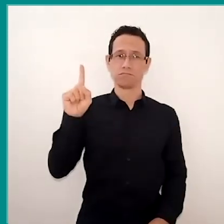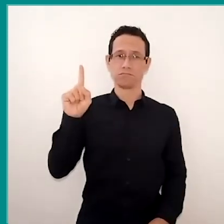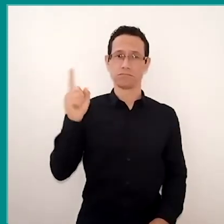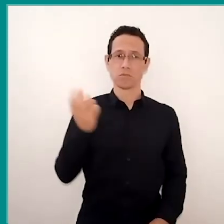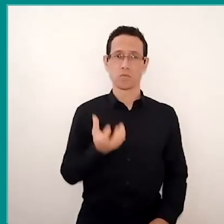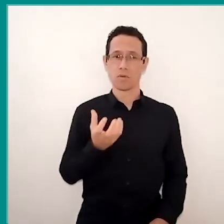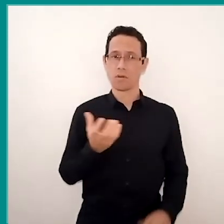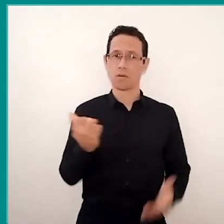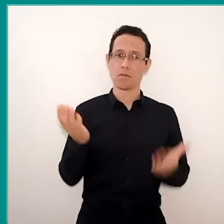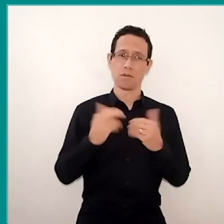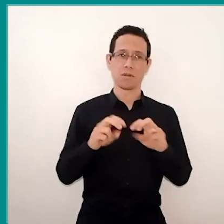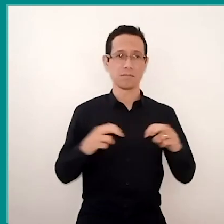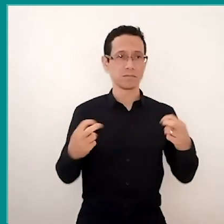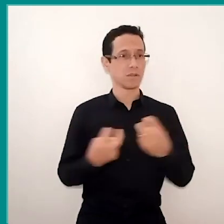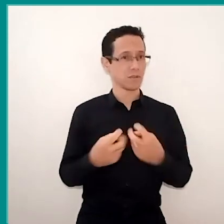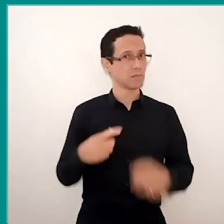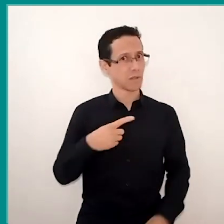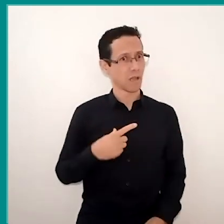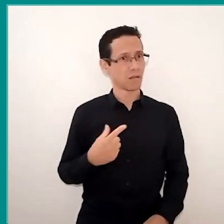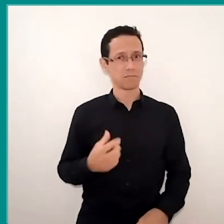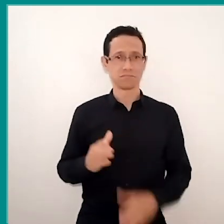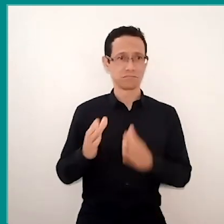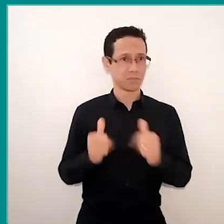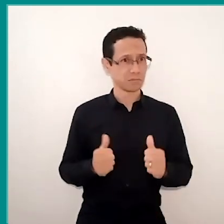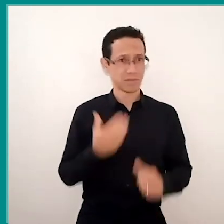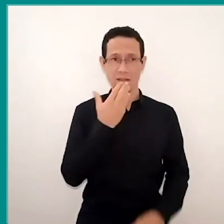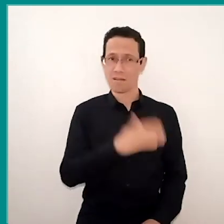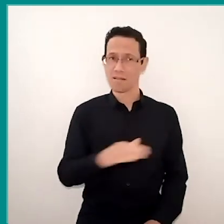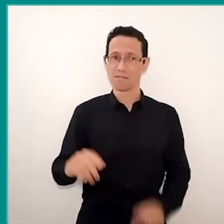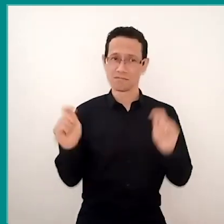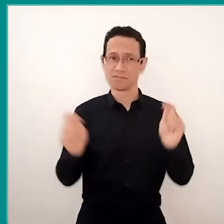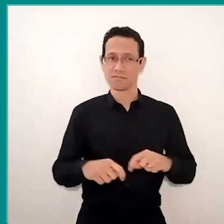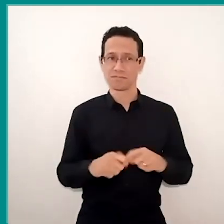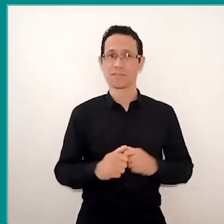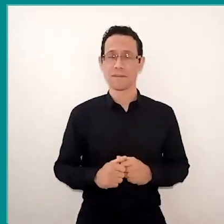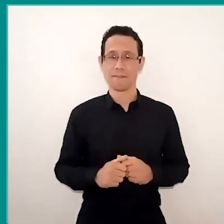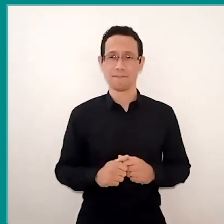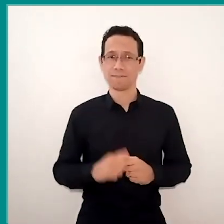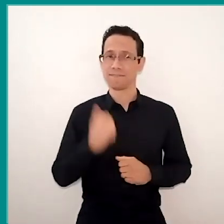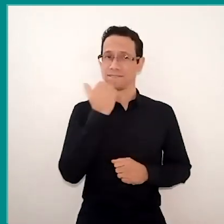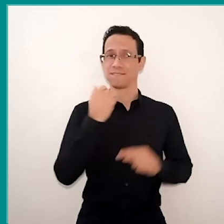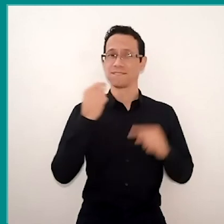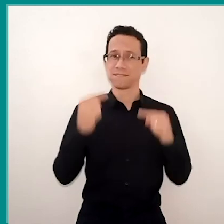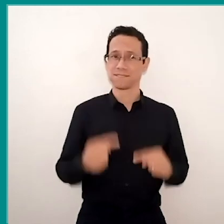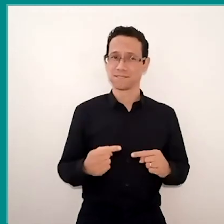And the wheel was established in function of that child's need. And it was a big challenge for us think how the wheel will happen,